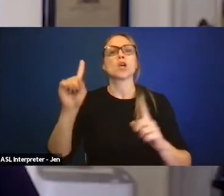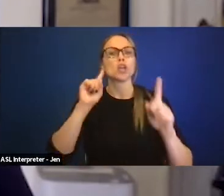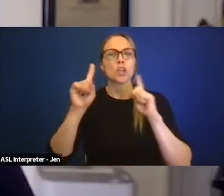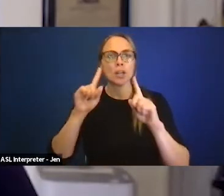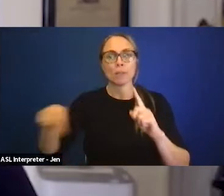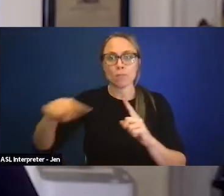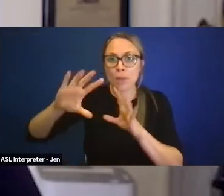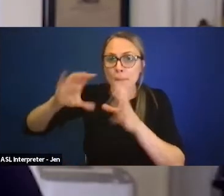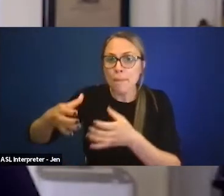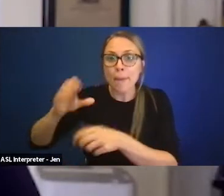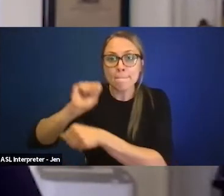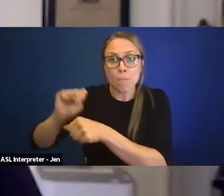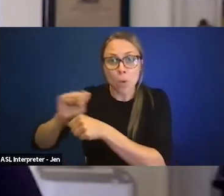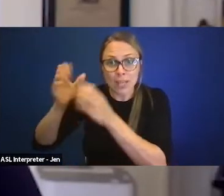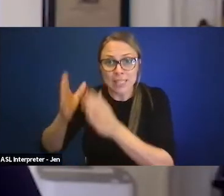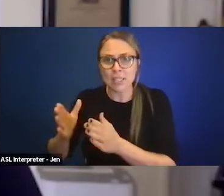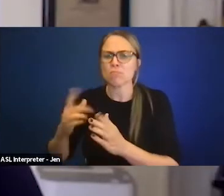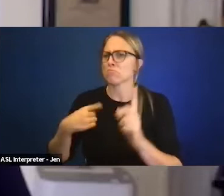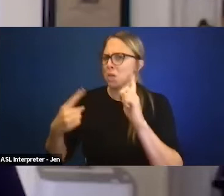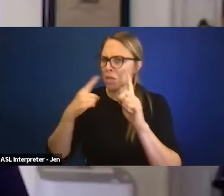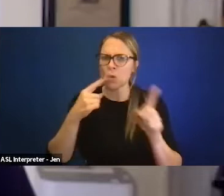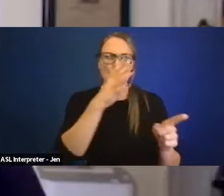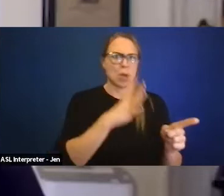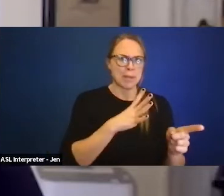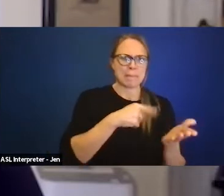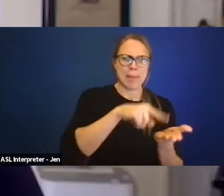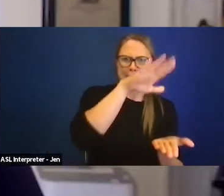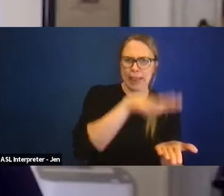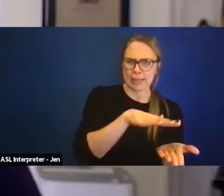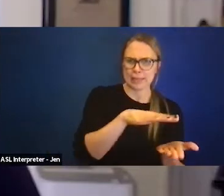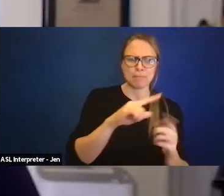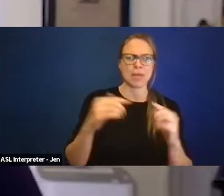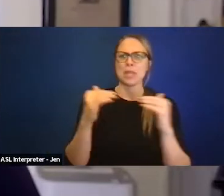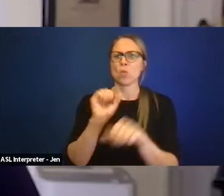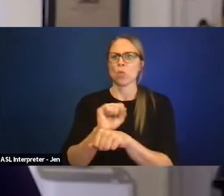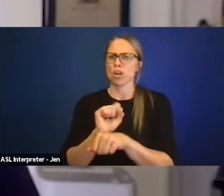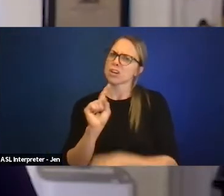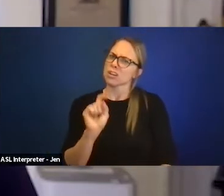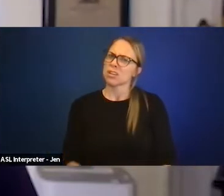and women are earning different amounts of money for the same job or whether we're, you know,